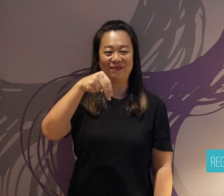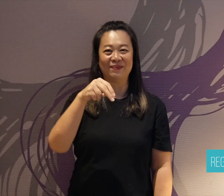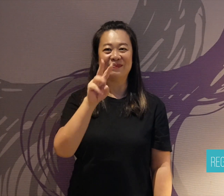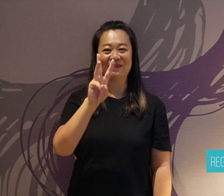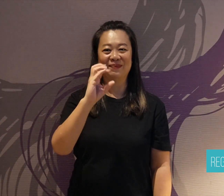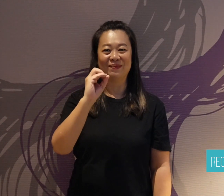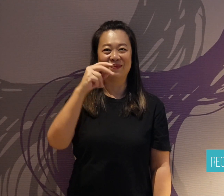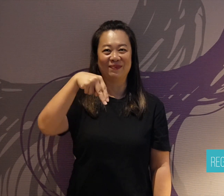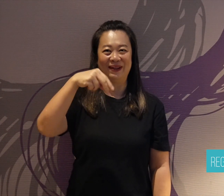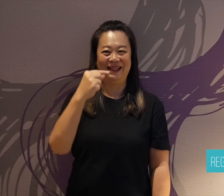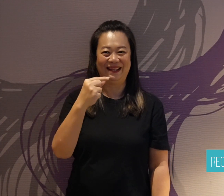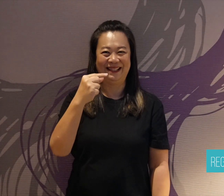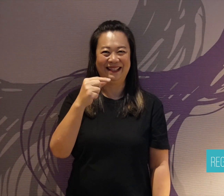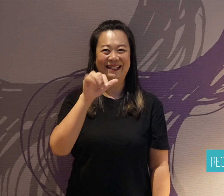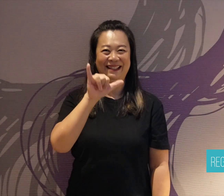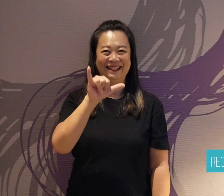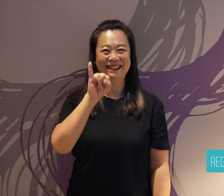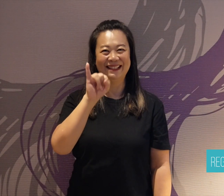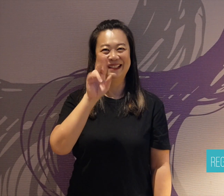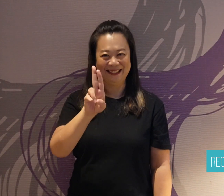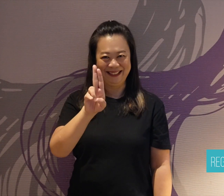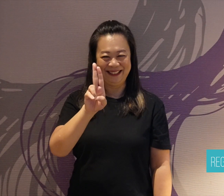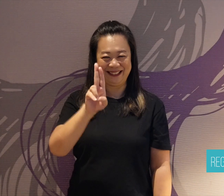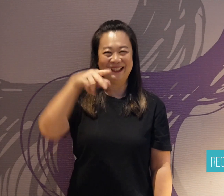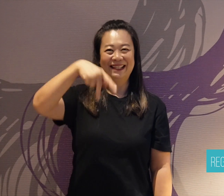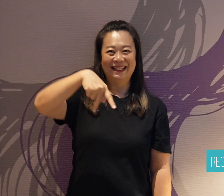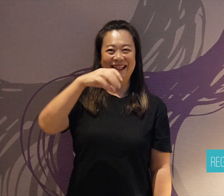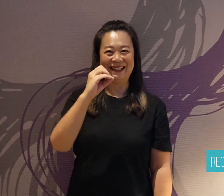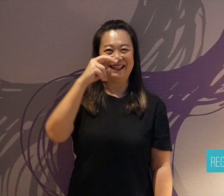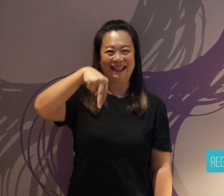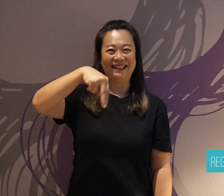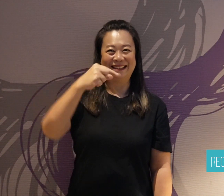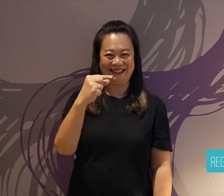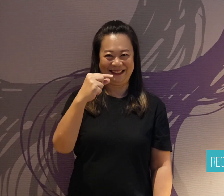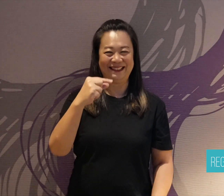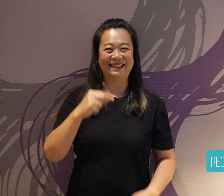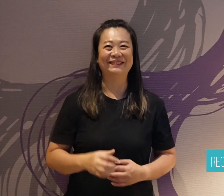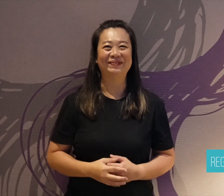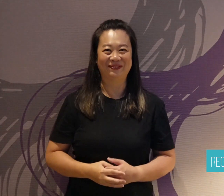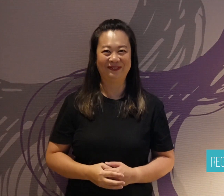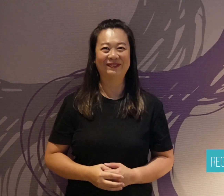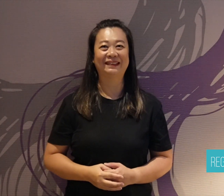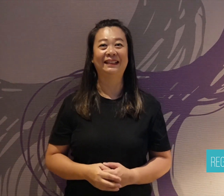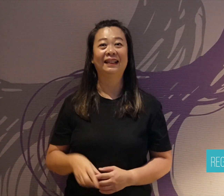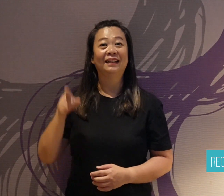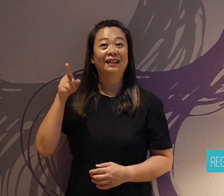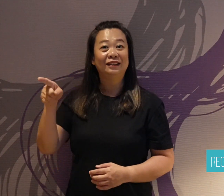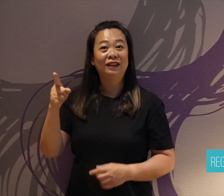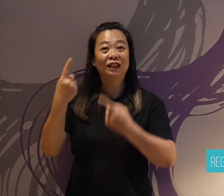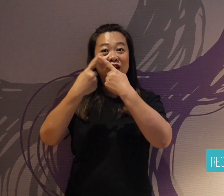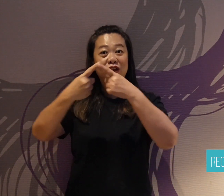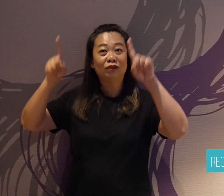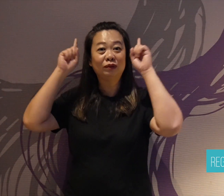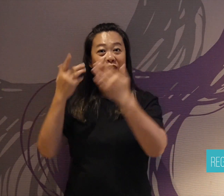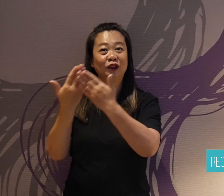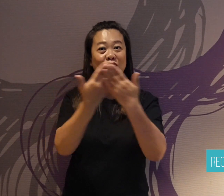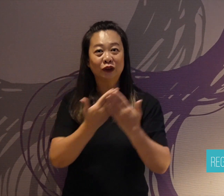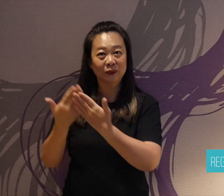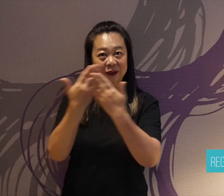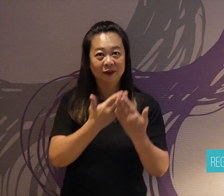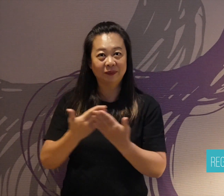who studied at Hong Kong Design Institute, surrounded by hearing people.